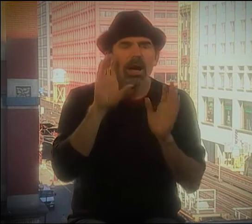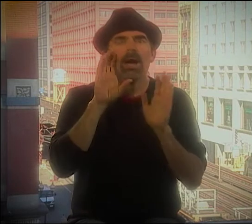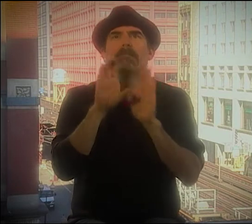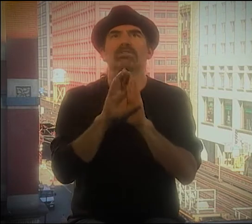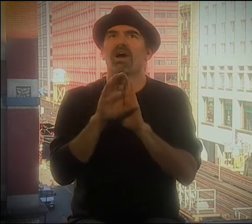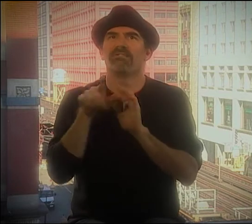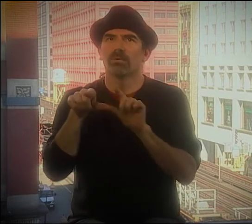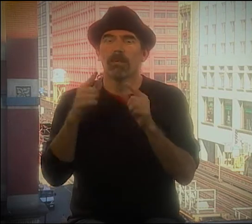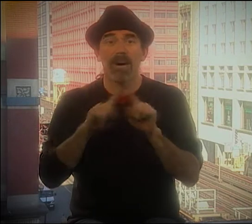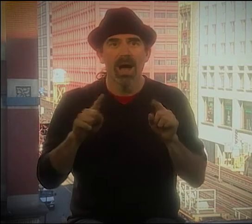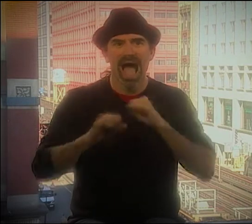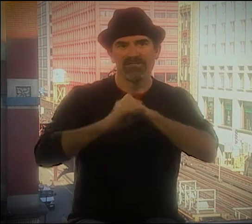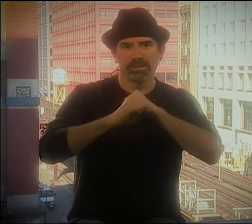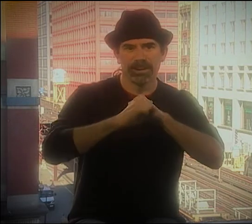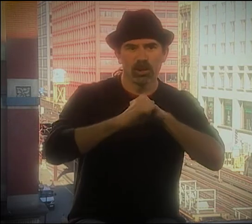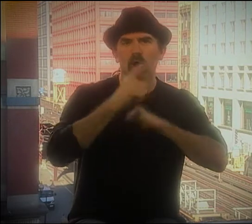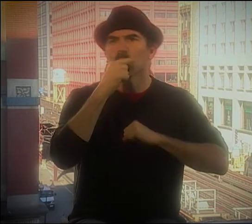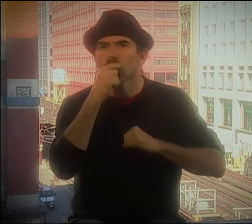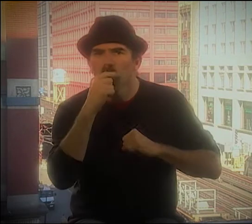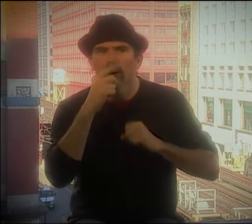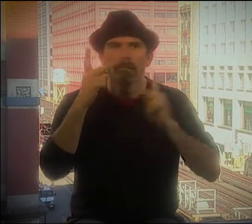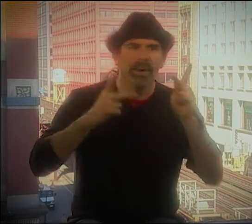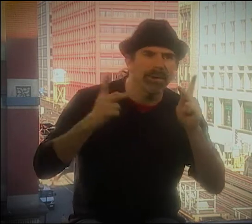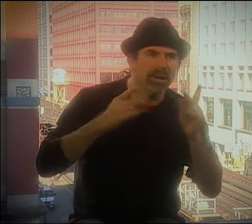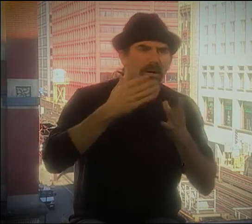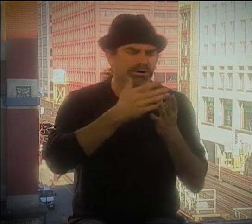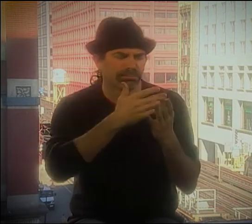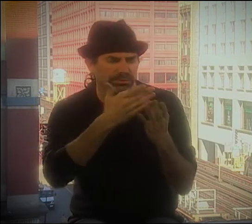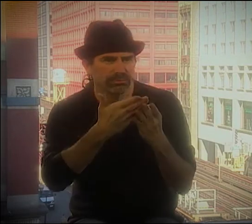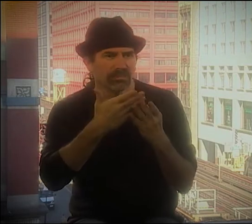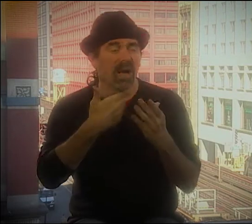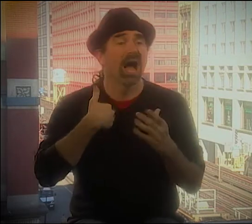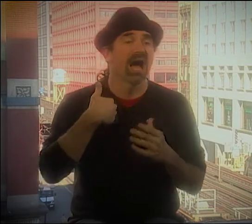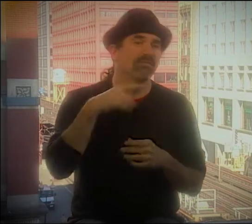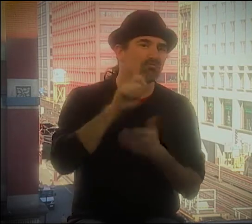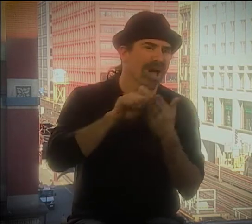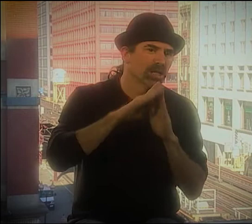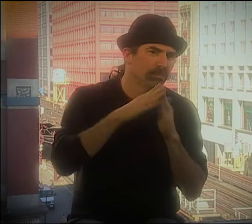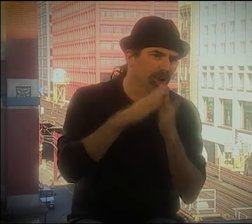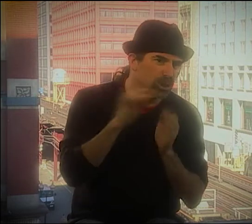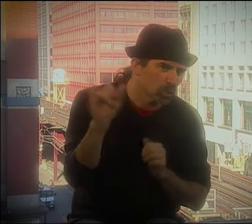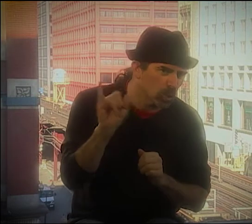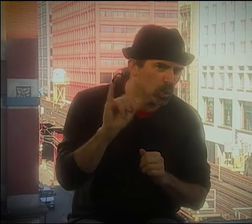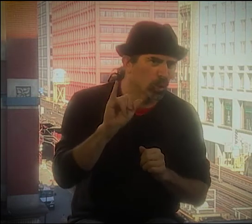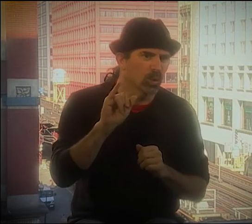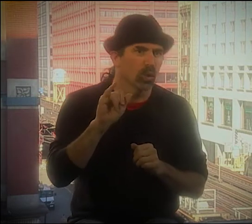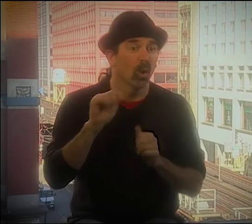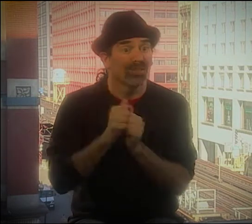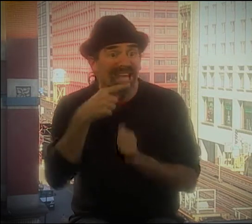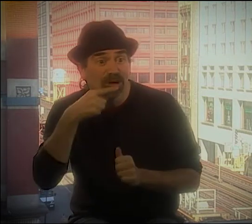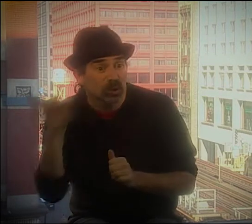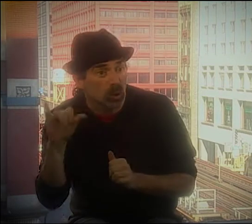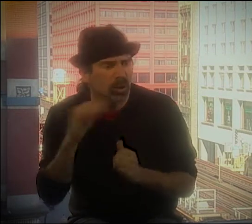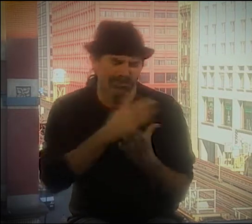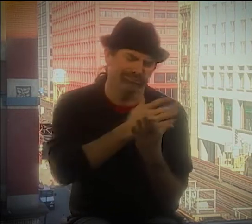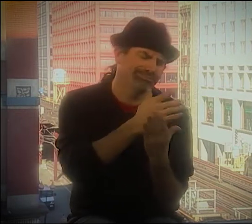OH, YEAH, WE HAVE PICTURES, NOT OF THE GROUP BUT OF THE ADVERTISEMENTS, WHO WERE THE PEOPLE INVOLVED IN ALL THAT.